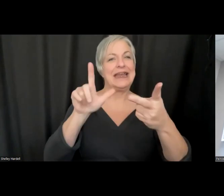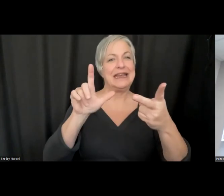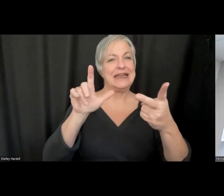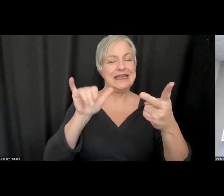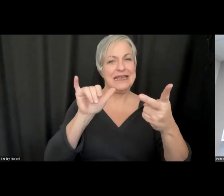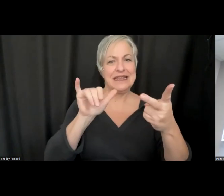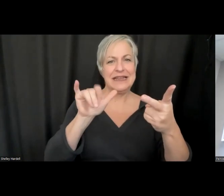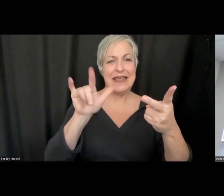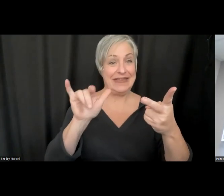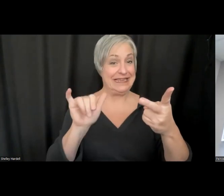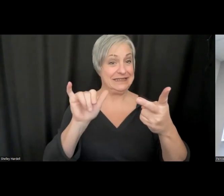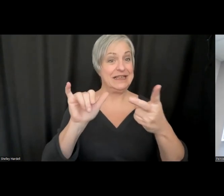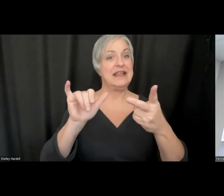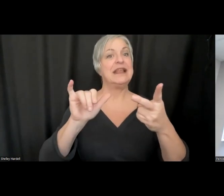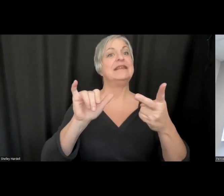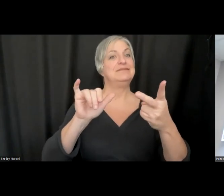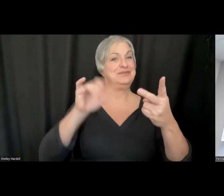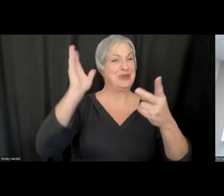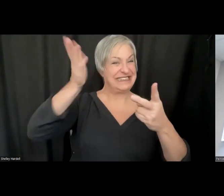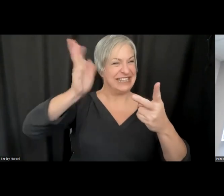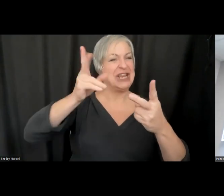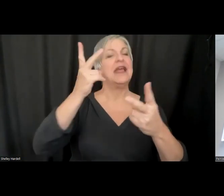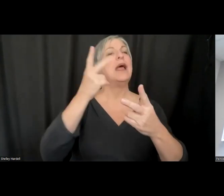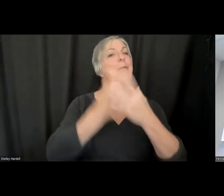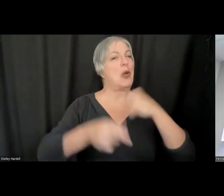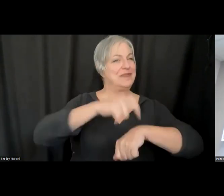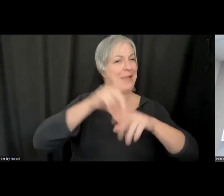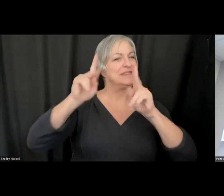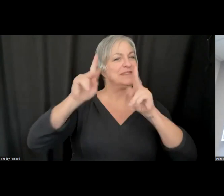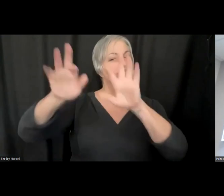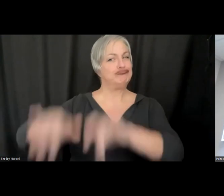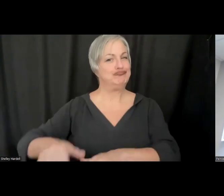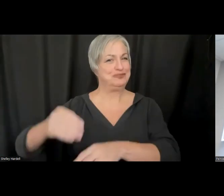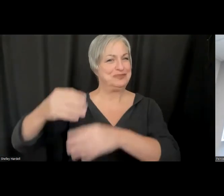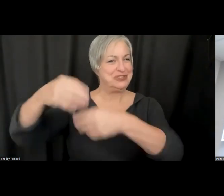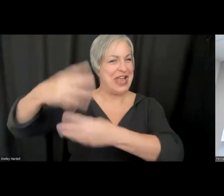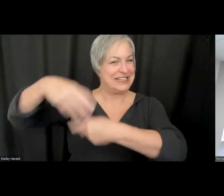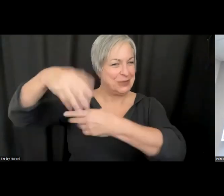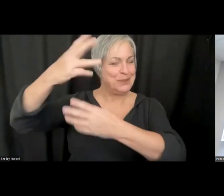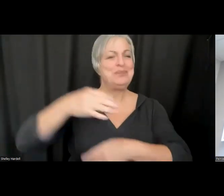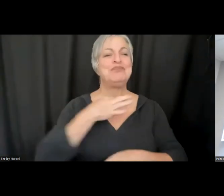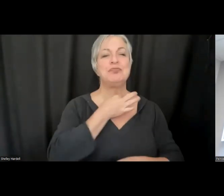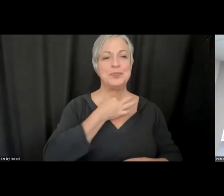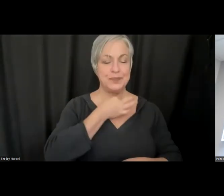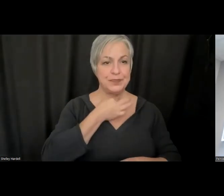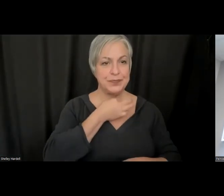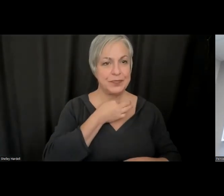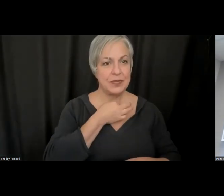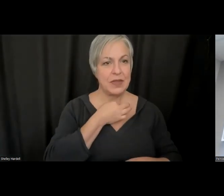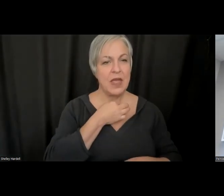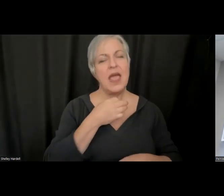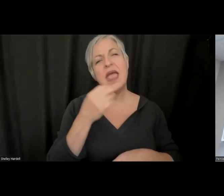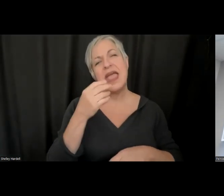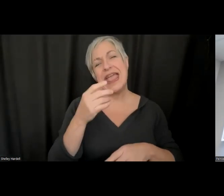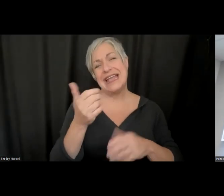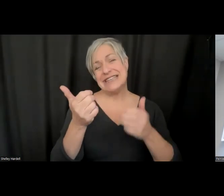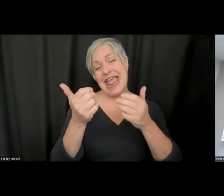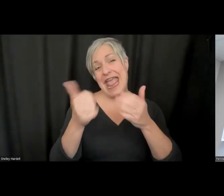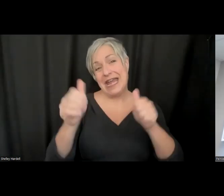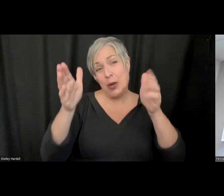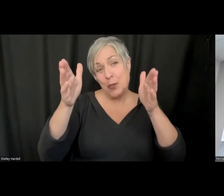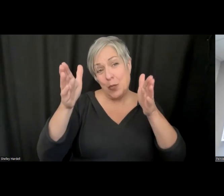might be worth it to bubble it up here. Has anyone seen a game